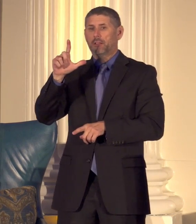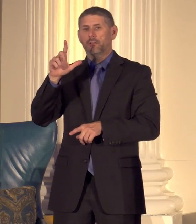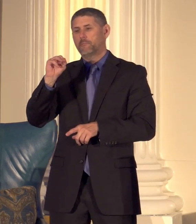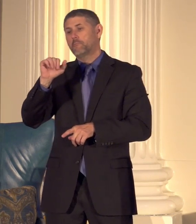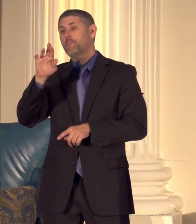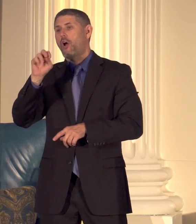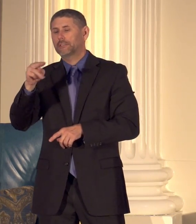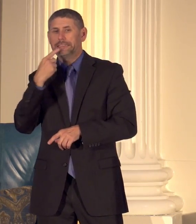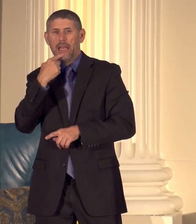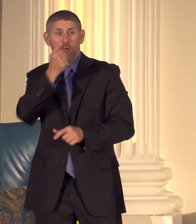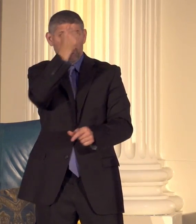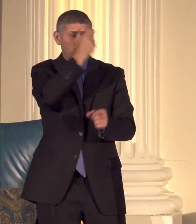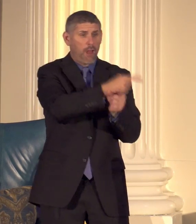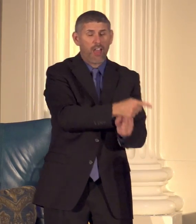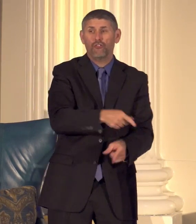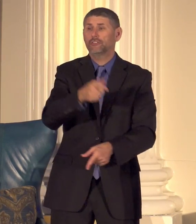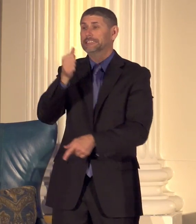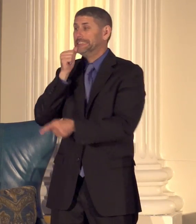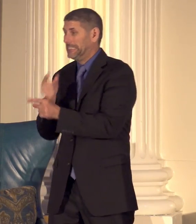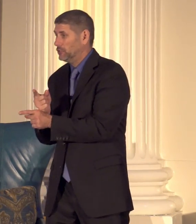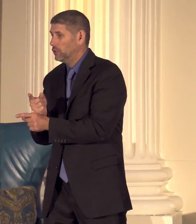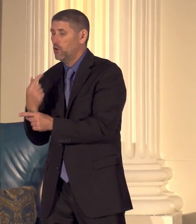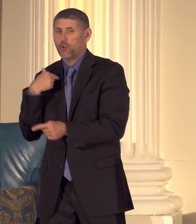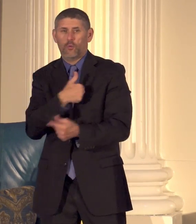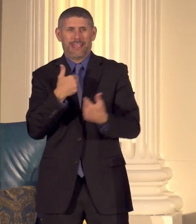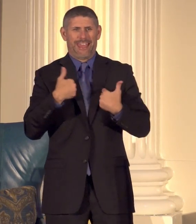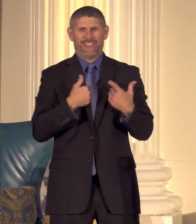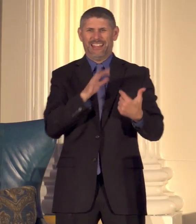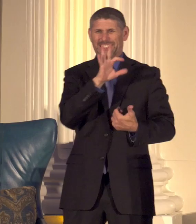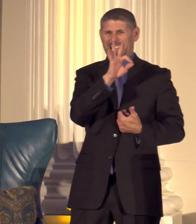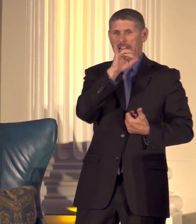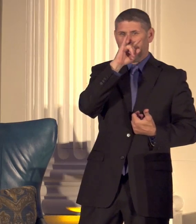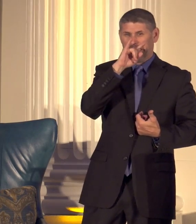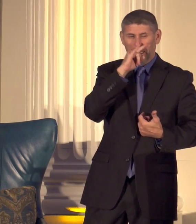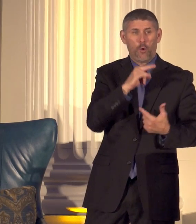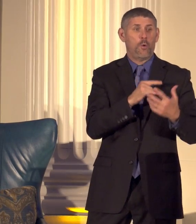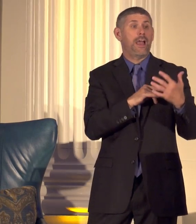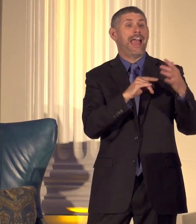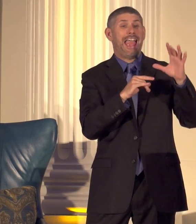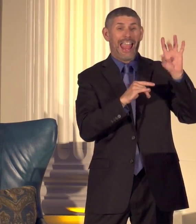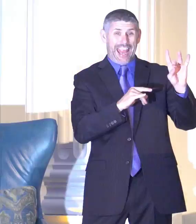and sisters I mean we've got nine kids I have eight daughters and one son and